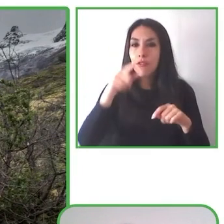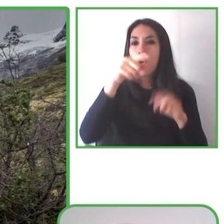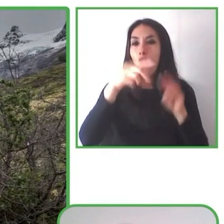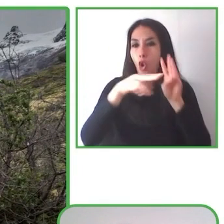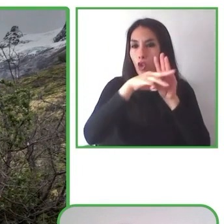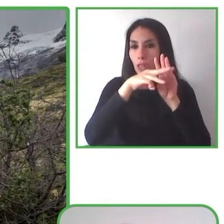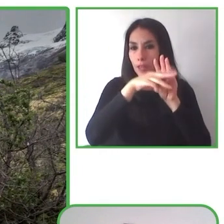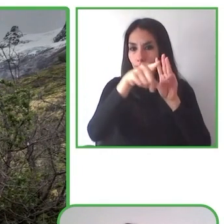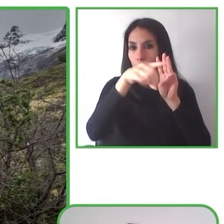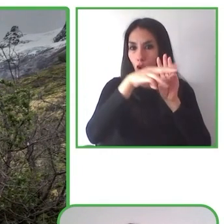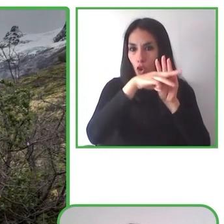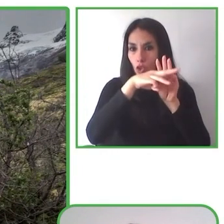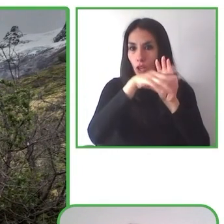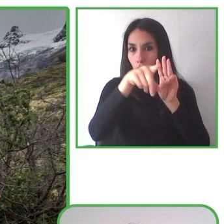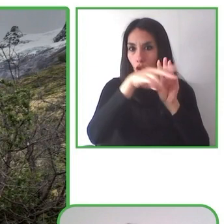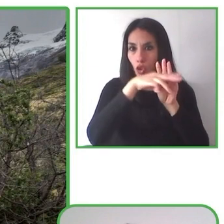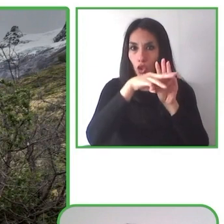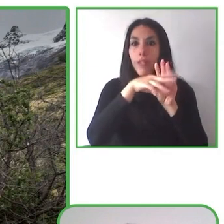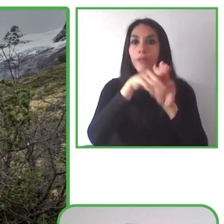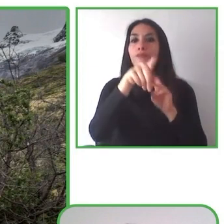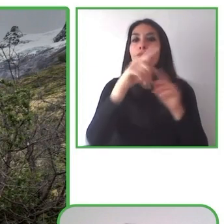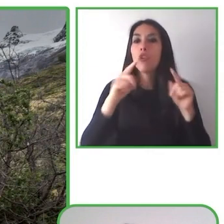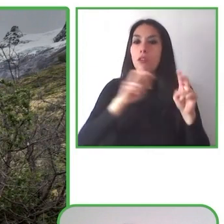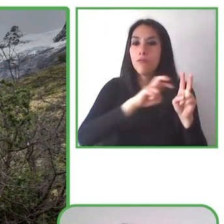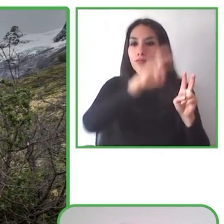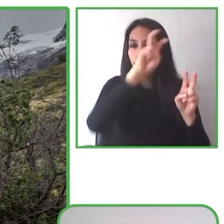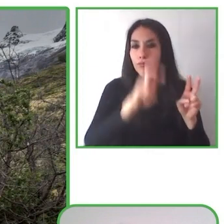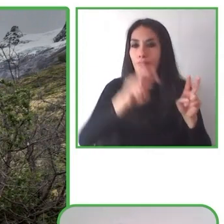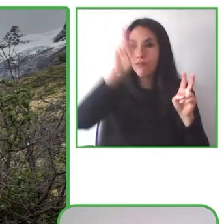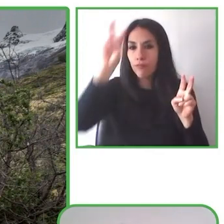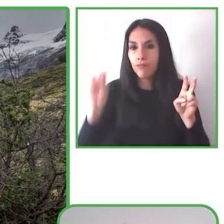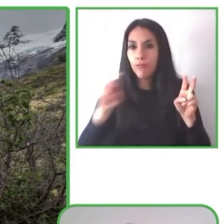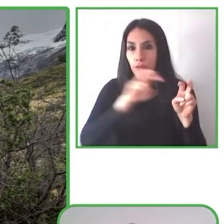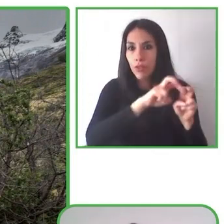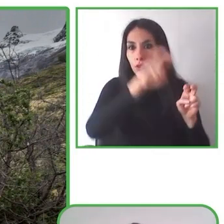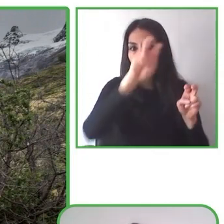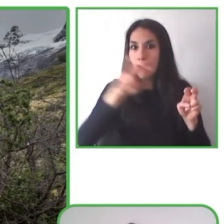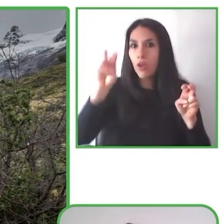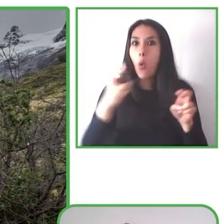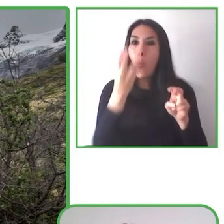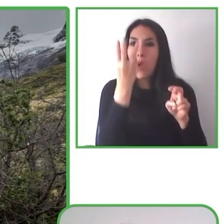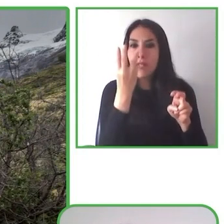Alberto had an accident and since he was a when he was 18, he's quadriplegic.